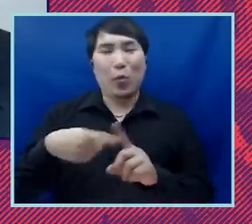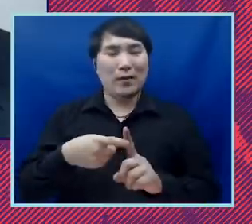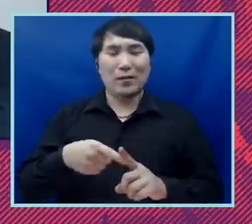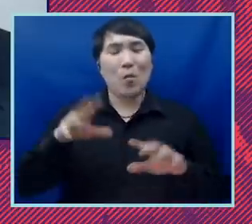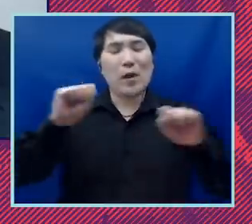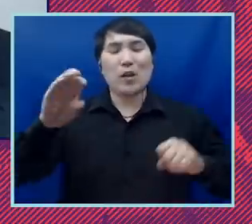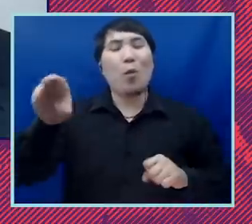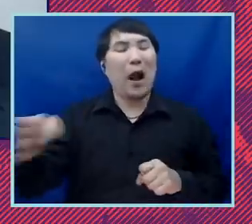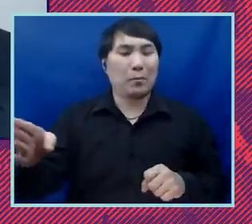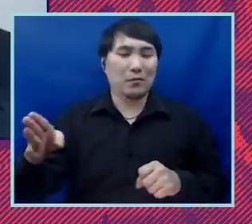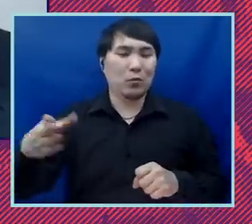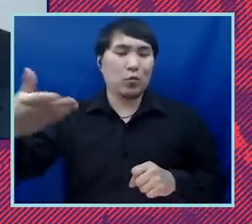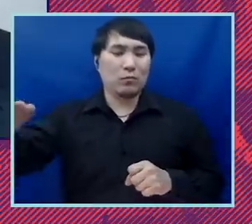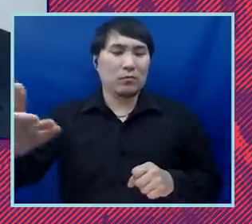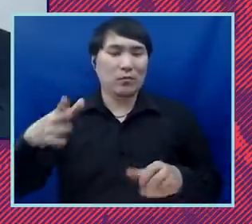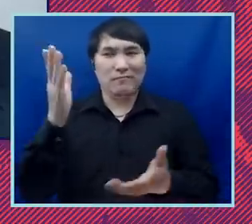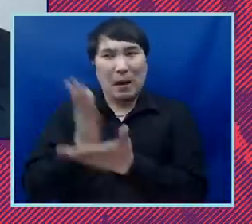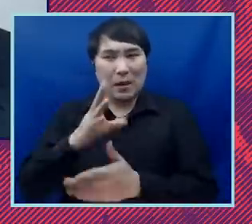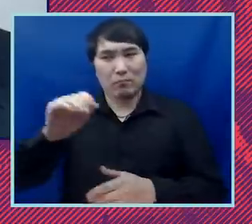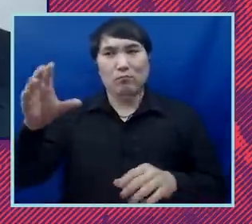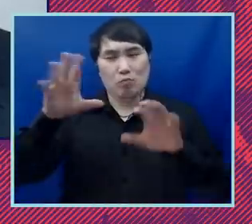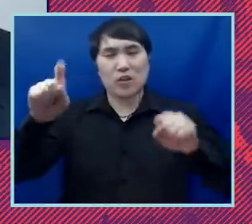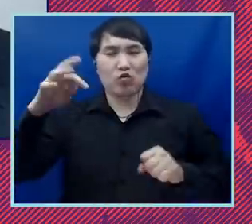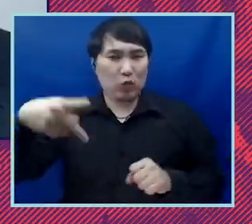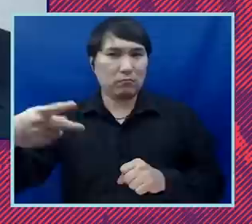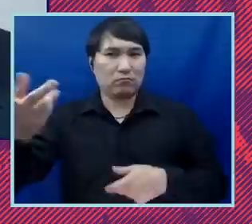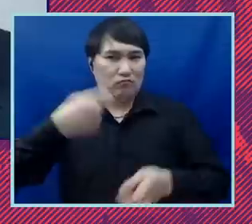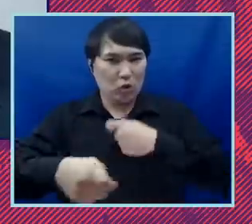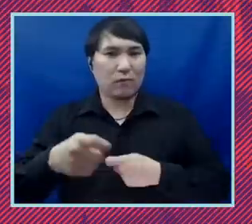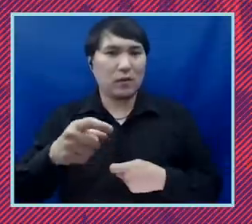out on the team. But walk us through how you see the family separation issue. So family separation,